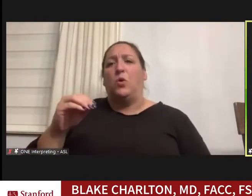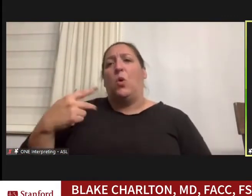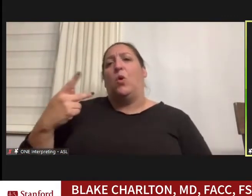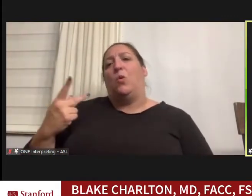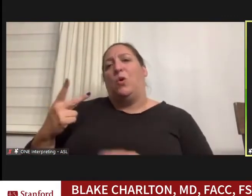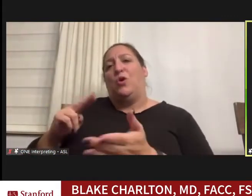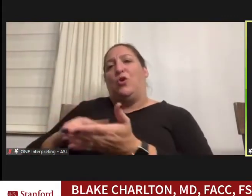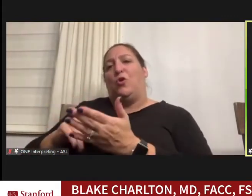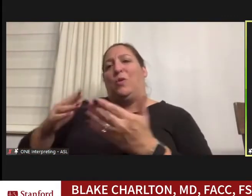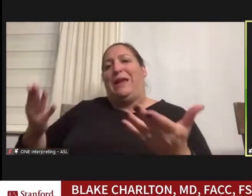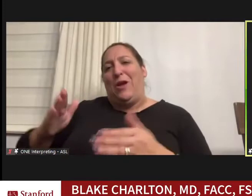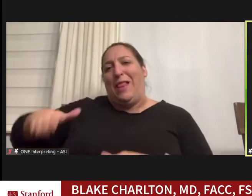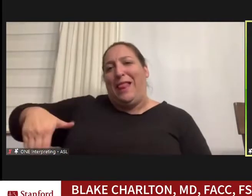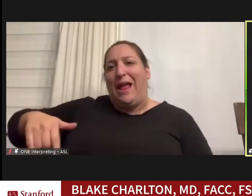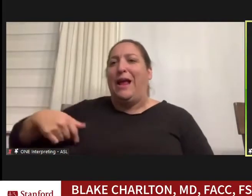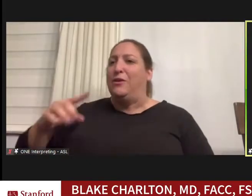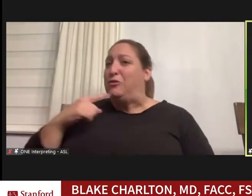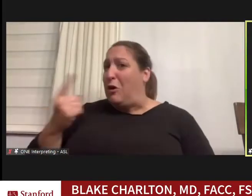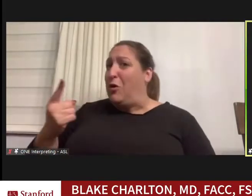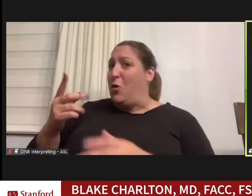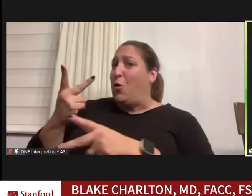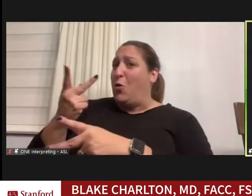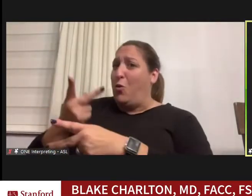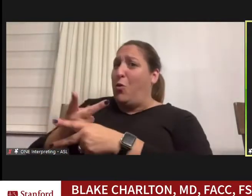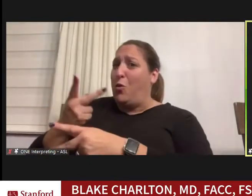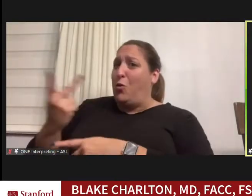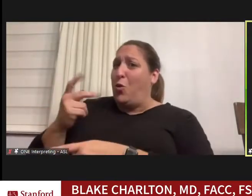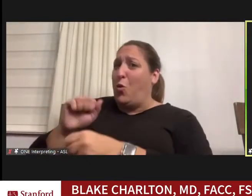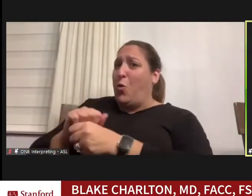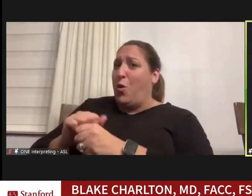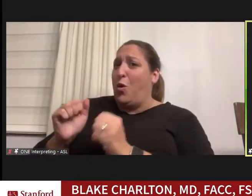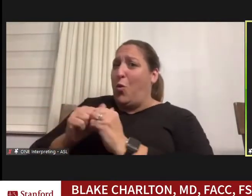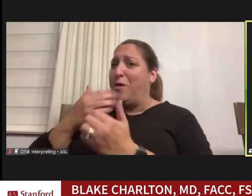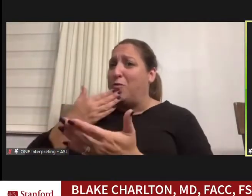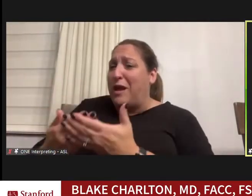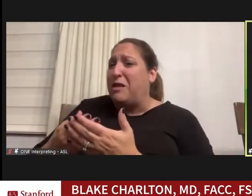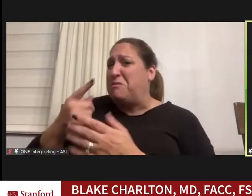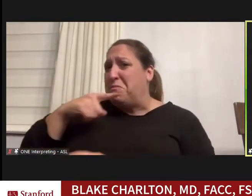mention how will we work together, and I wonder if she could keep me updated about the patient,